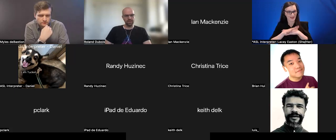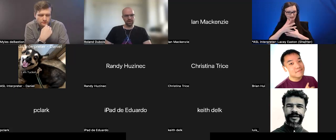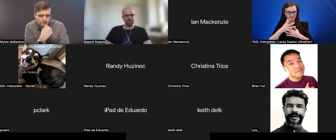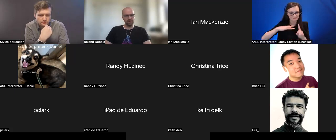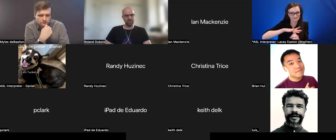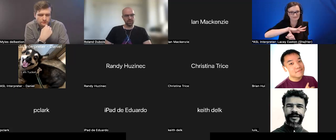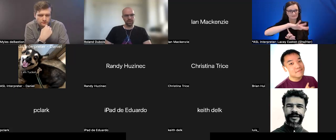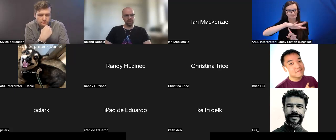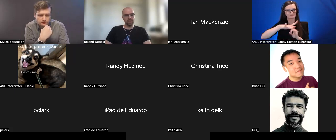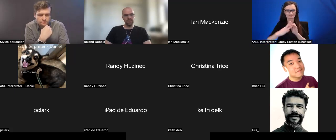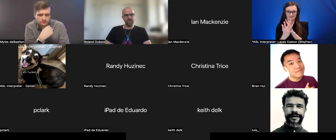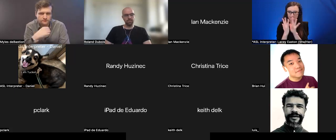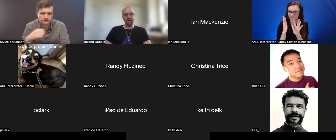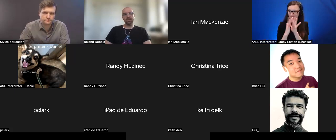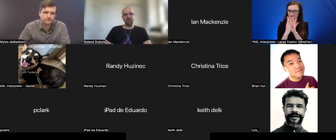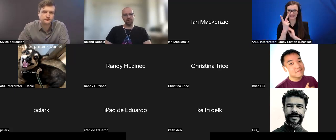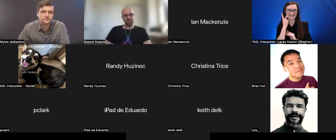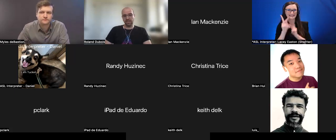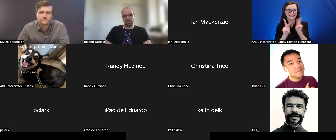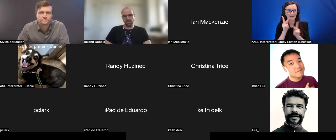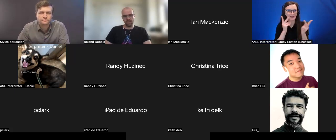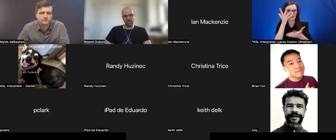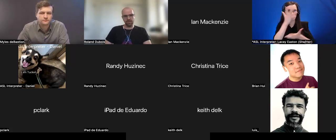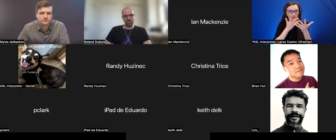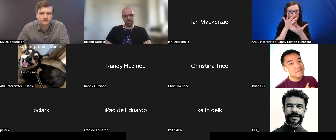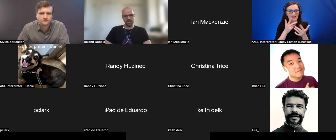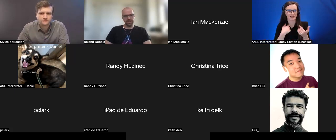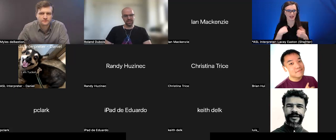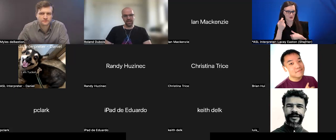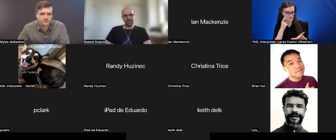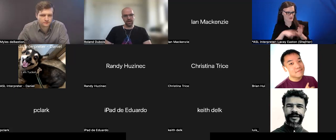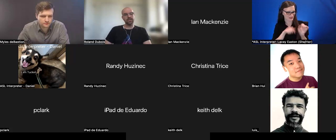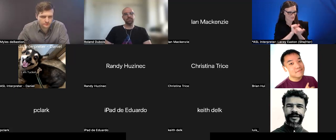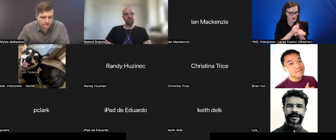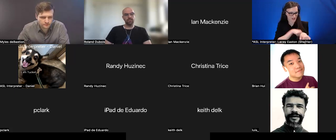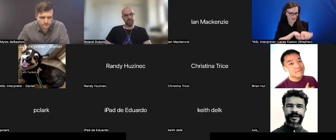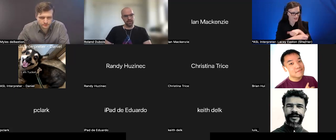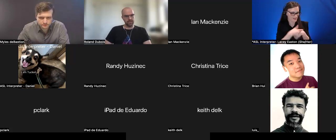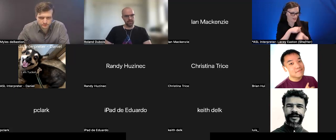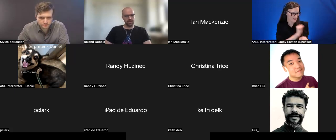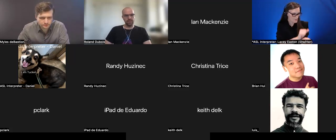around you working thereabouts off -- their butts off that cannot be replicated in a